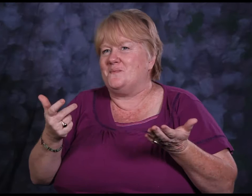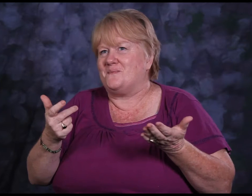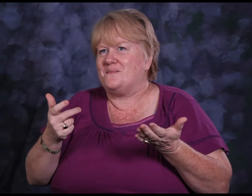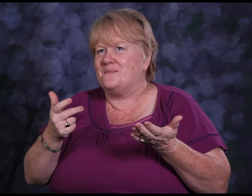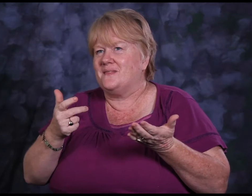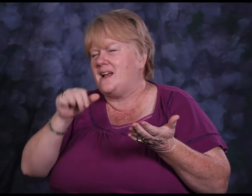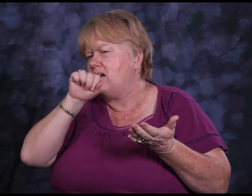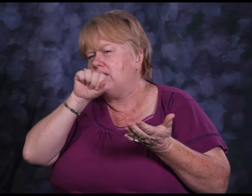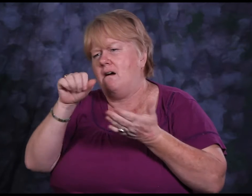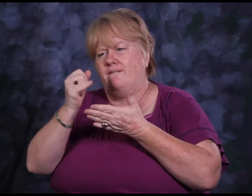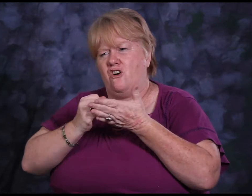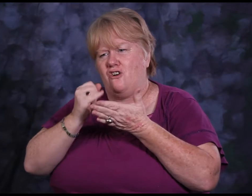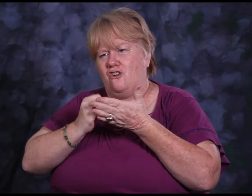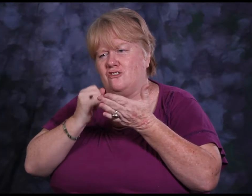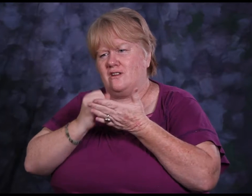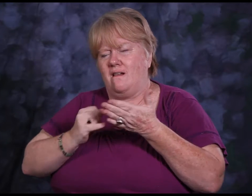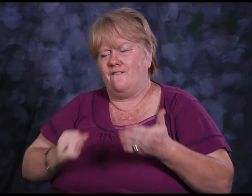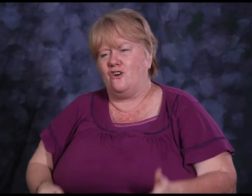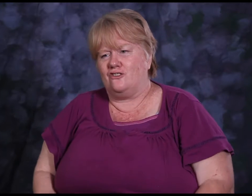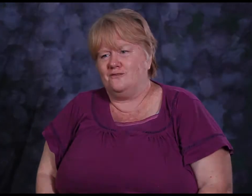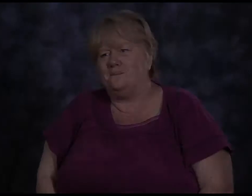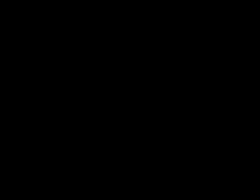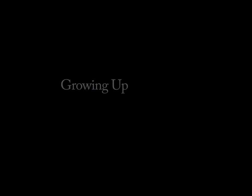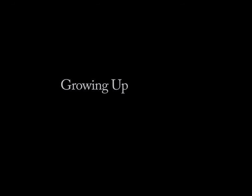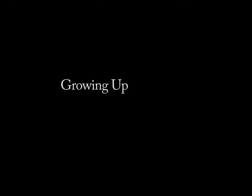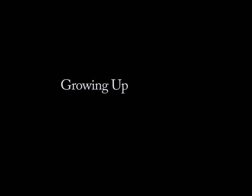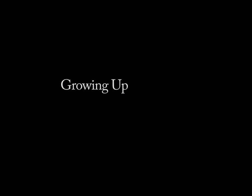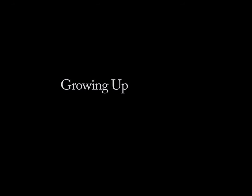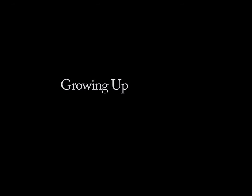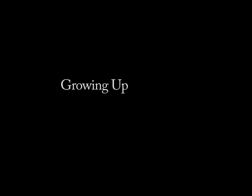Art is a big source of joy in my life.